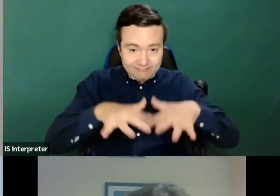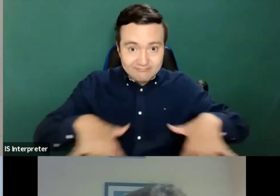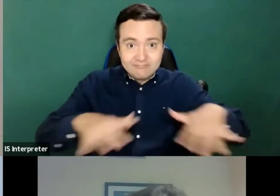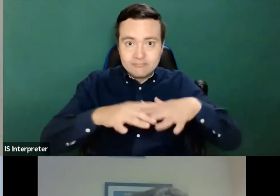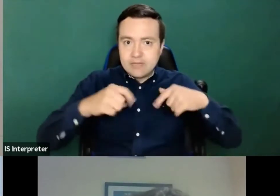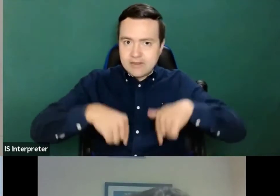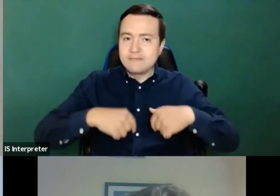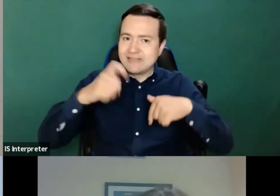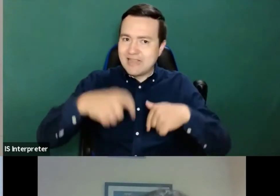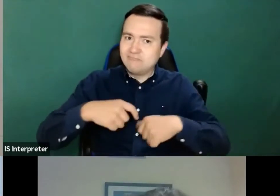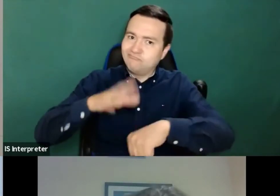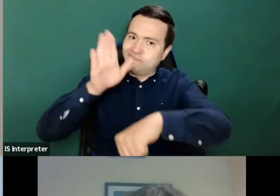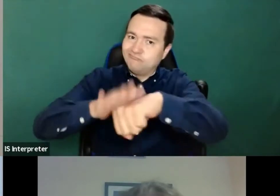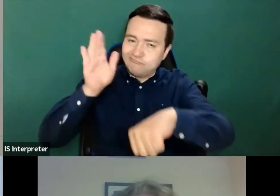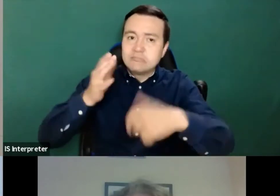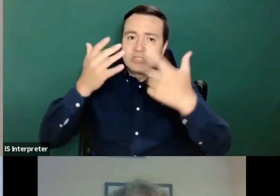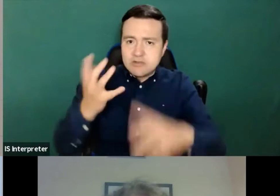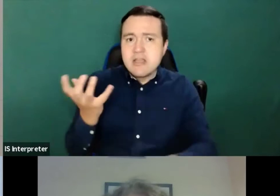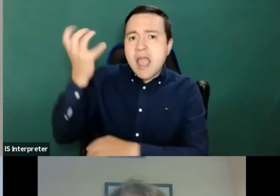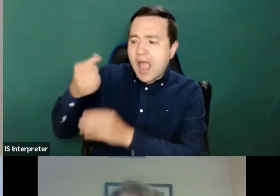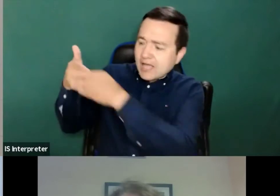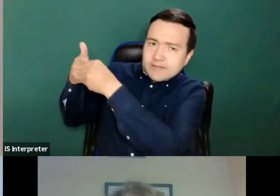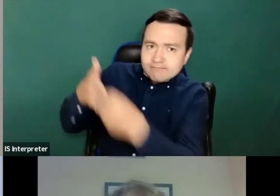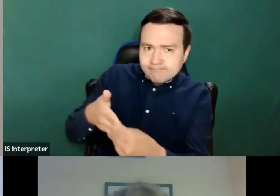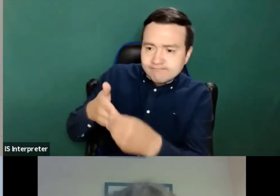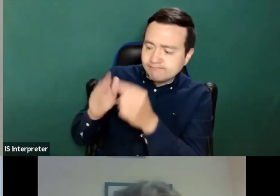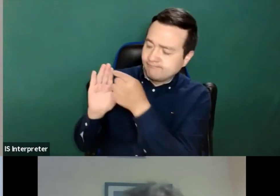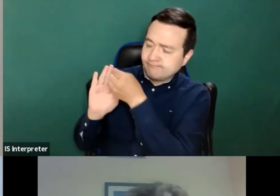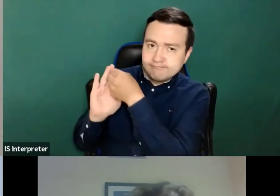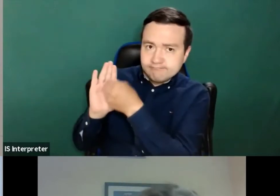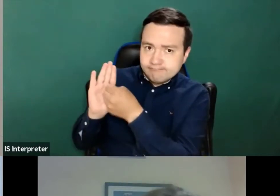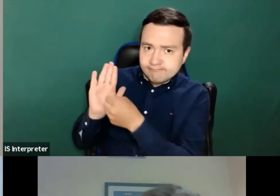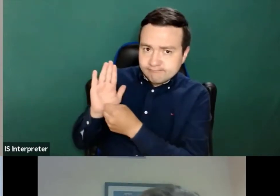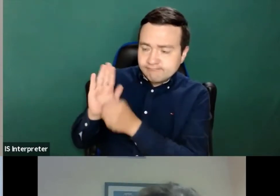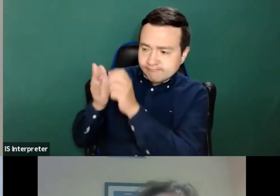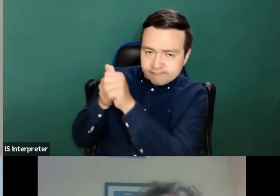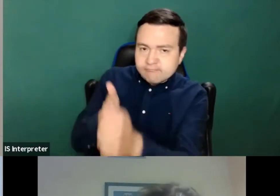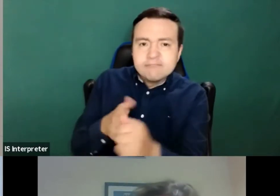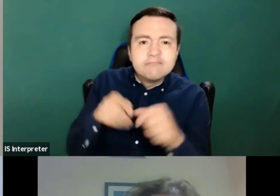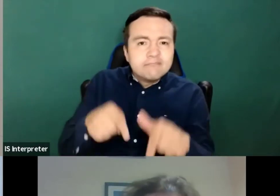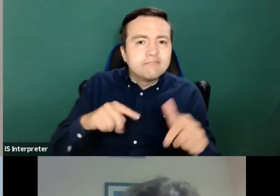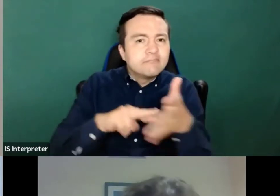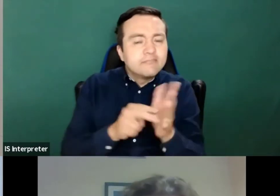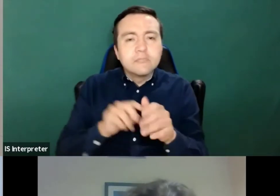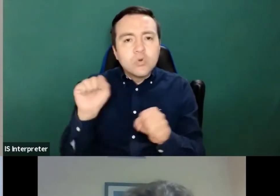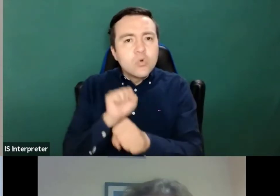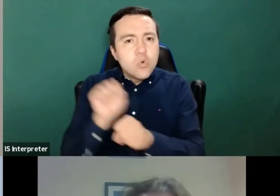We have a director after all that things that is working, but needs to be applied well by